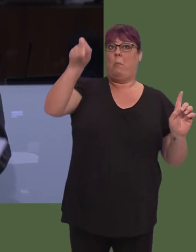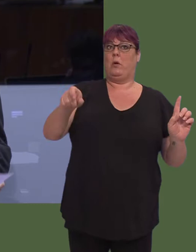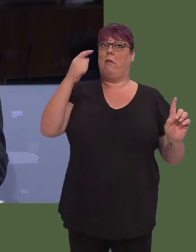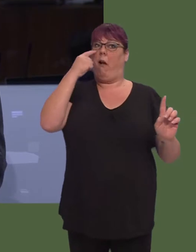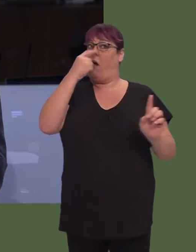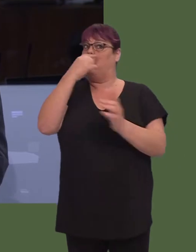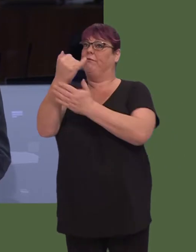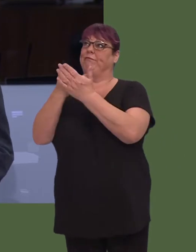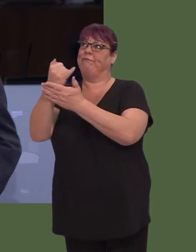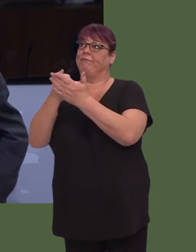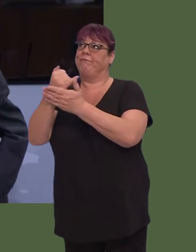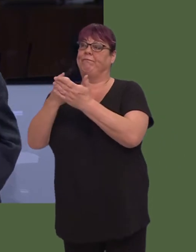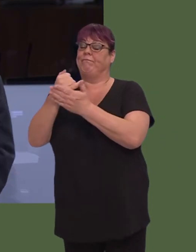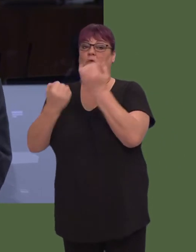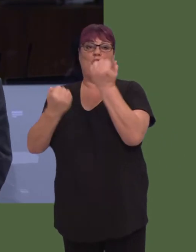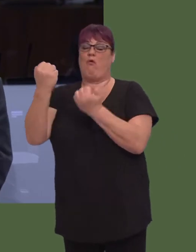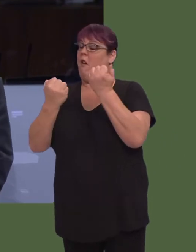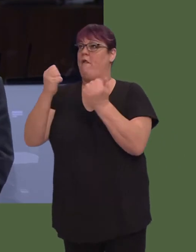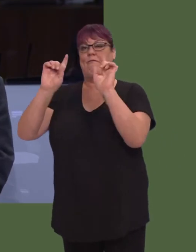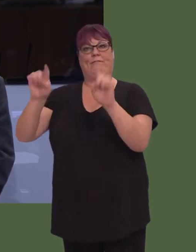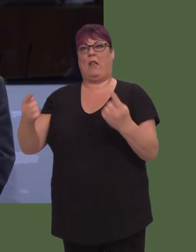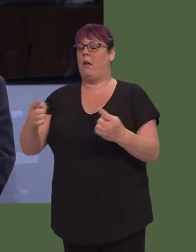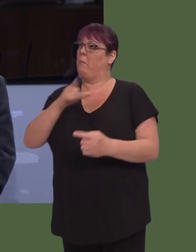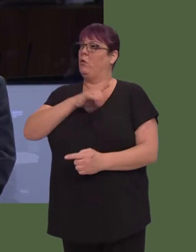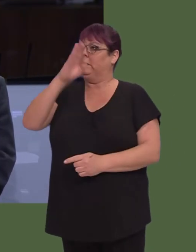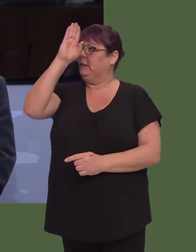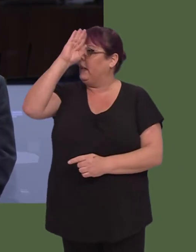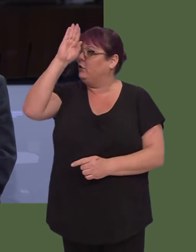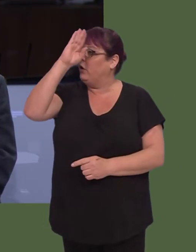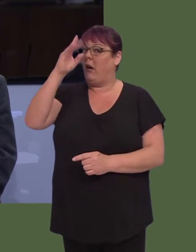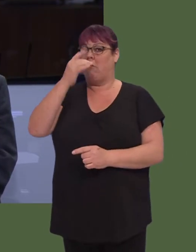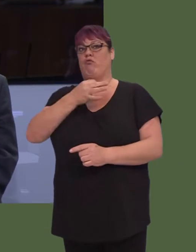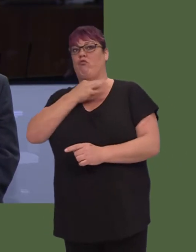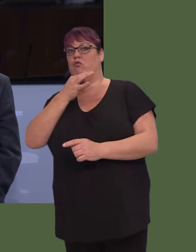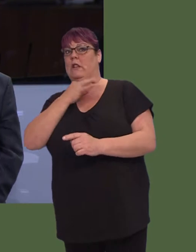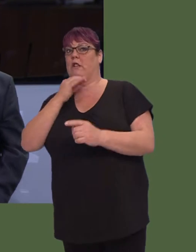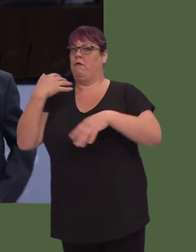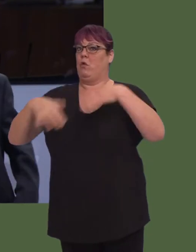to such an extent that they are a danger to themselves and other motorists on the road in Wales, please?